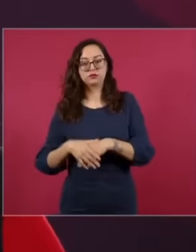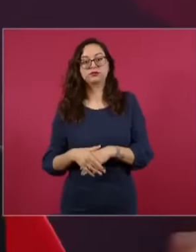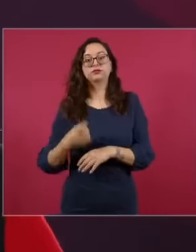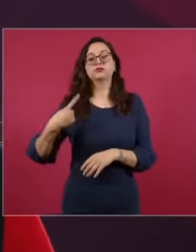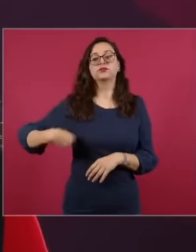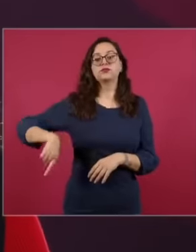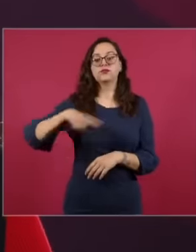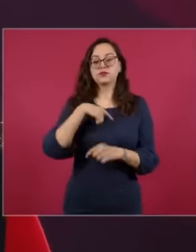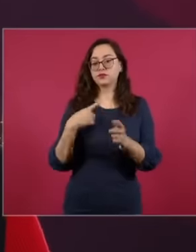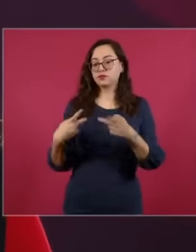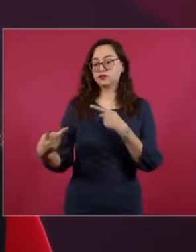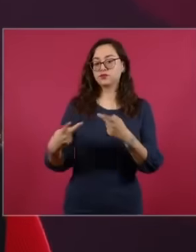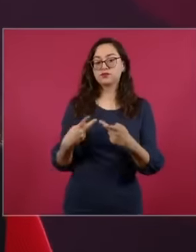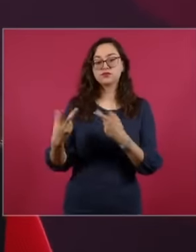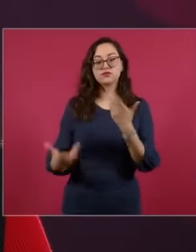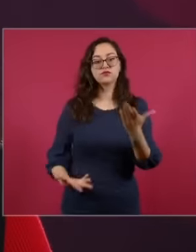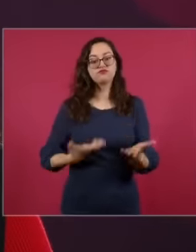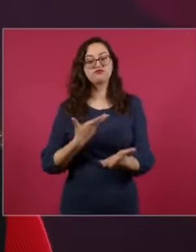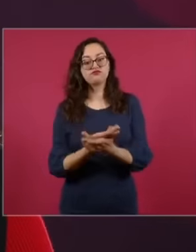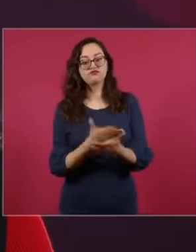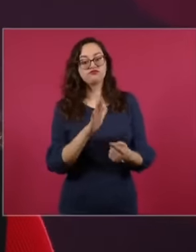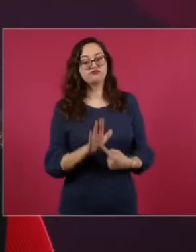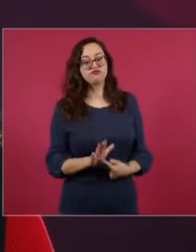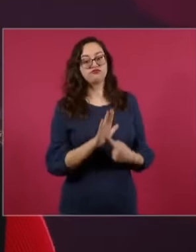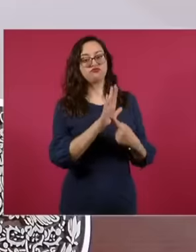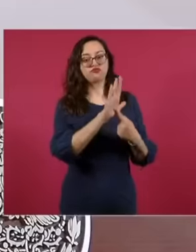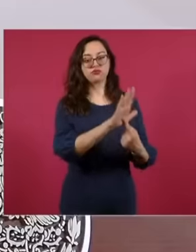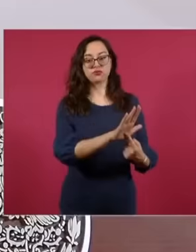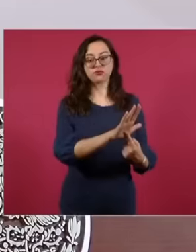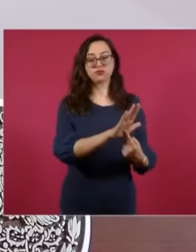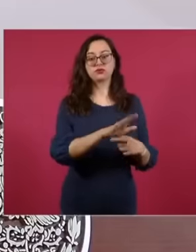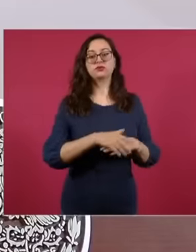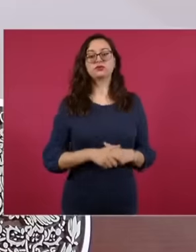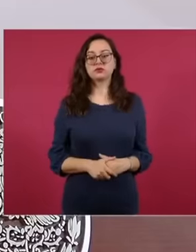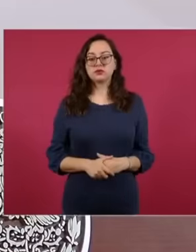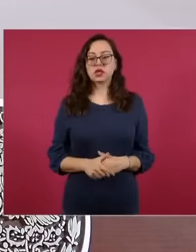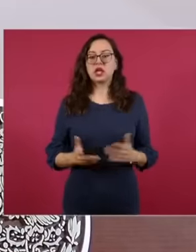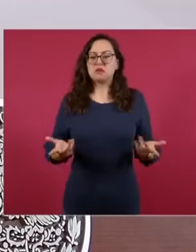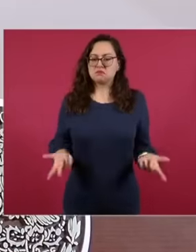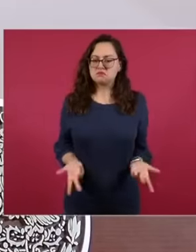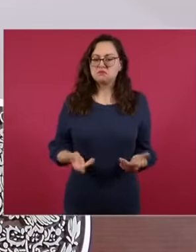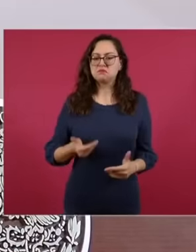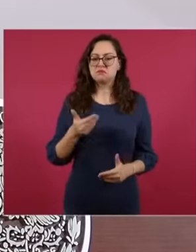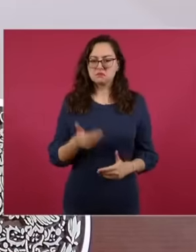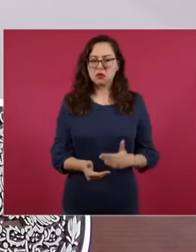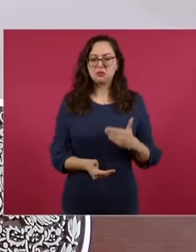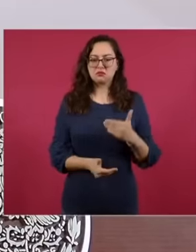presented here by the Secretary of the Environment was presented and we have been advancing in the implementation of